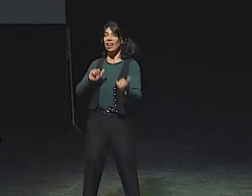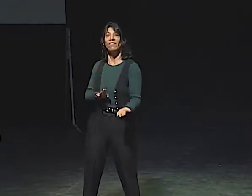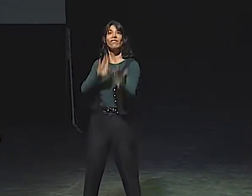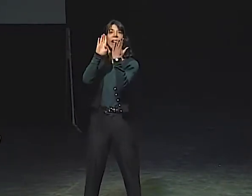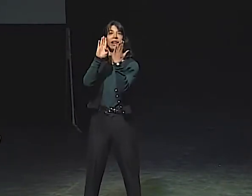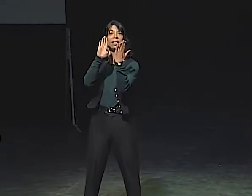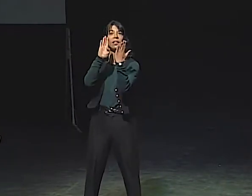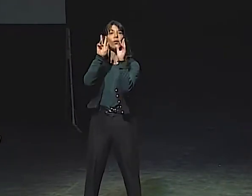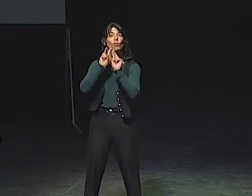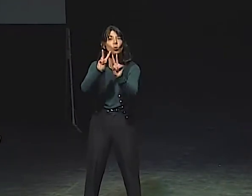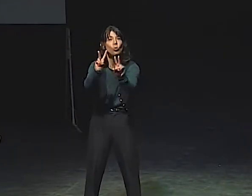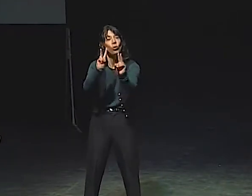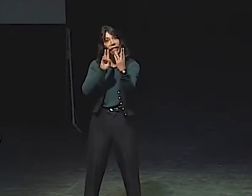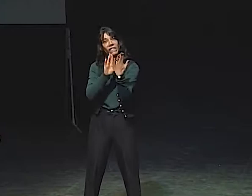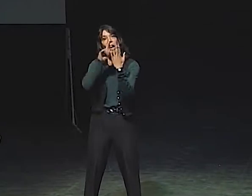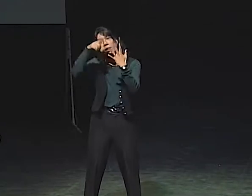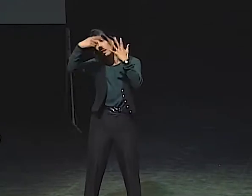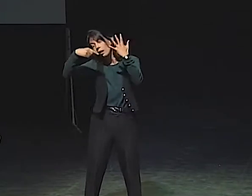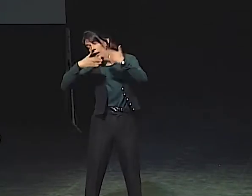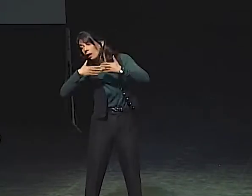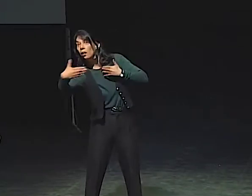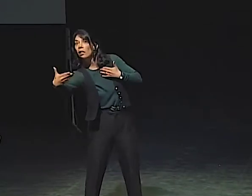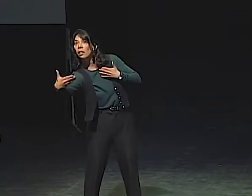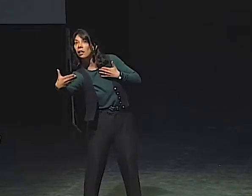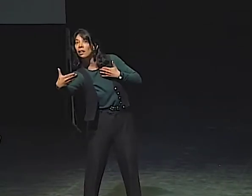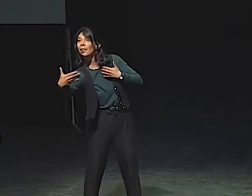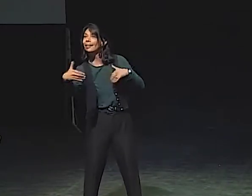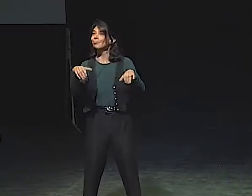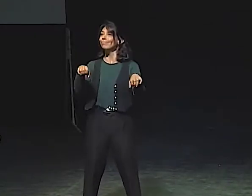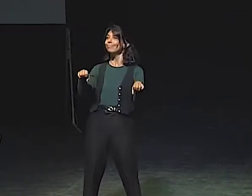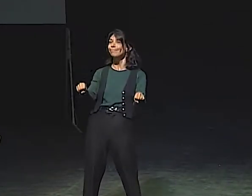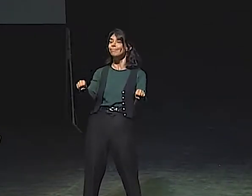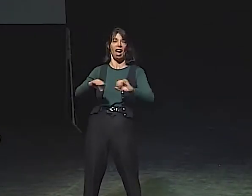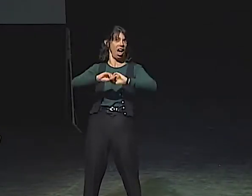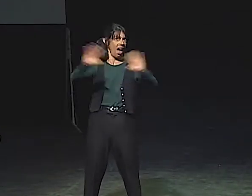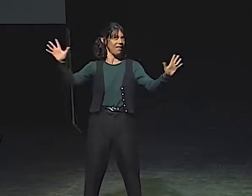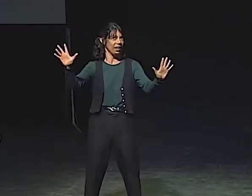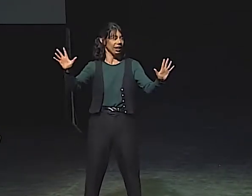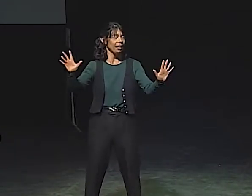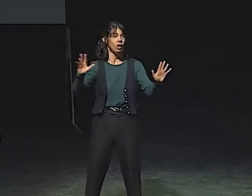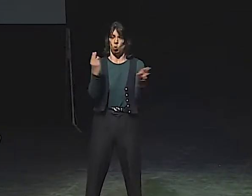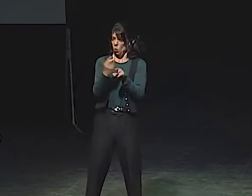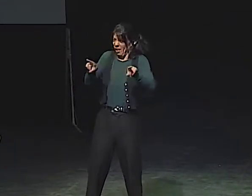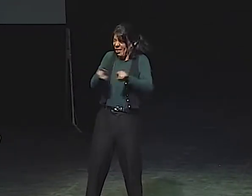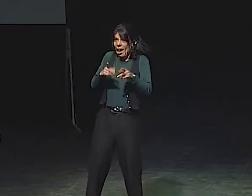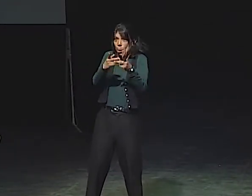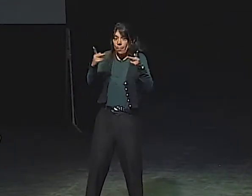HAS TAKEN CONTROL OF THE BAG LADY, AND NOW THE BAG LADY IS GOING TO BE ABLE